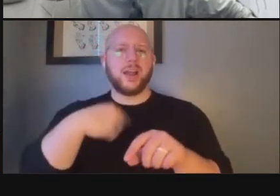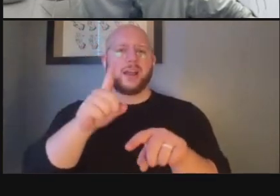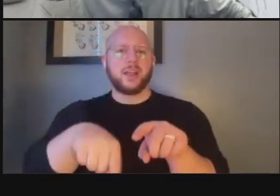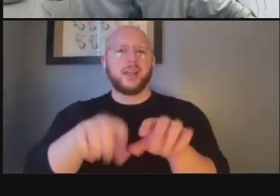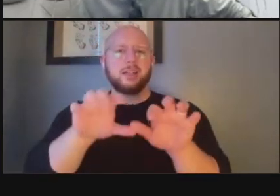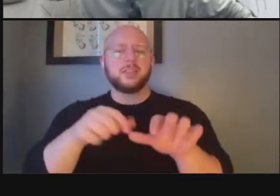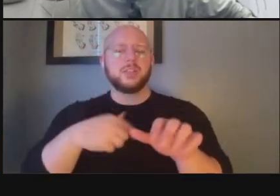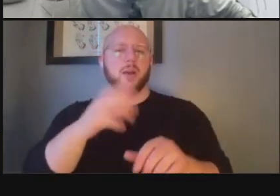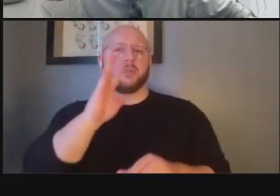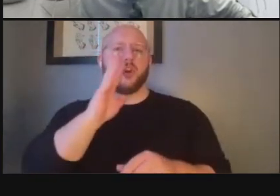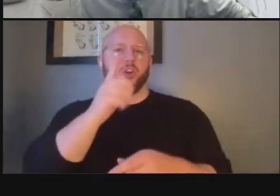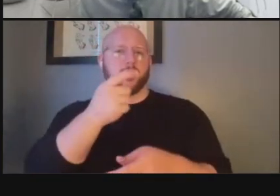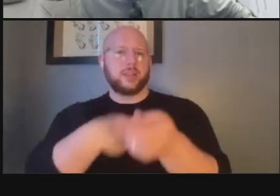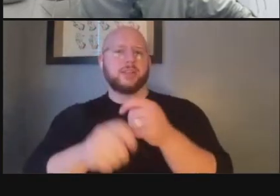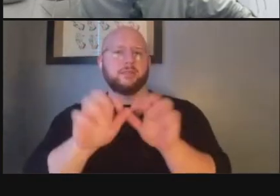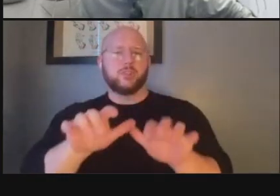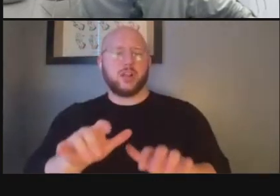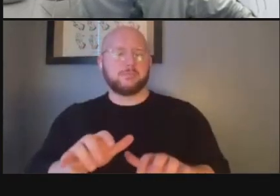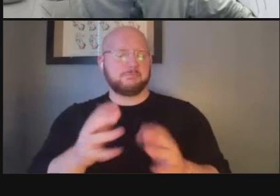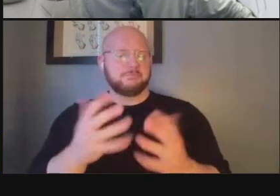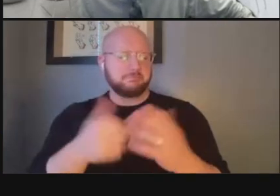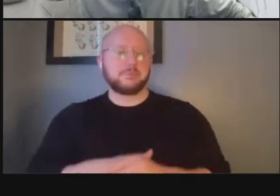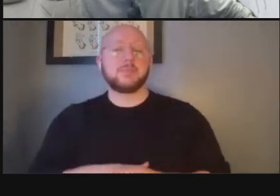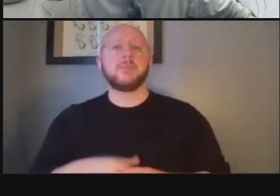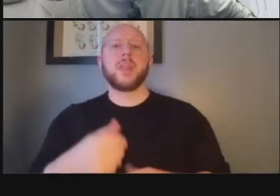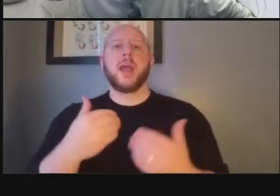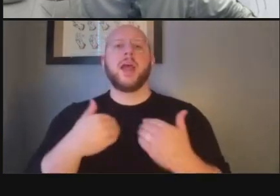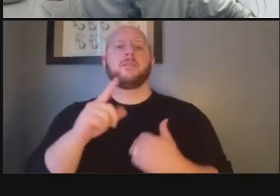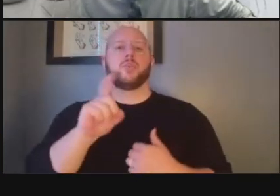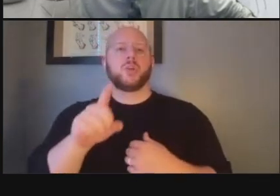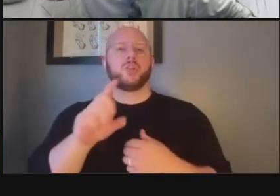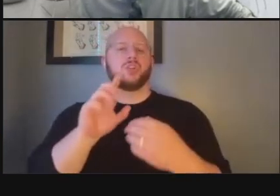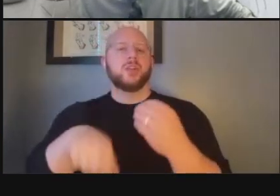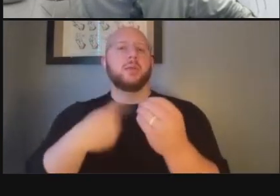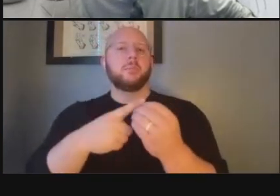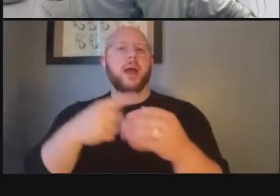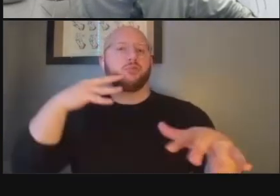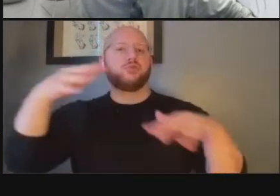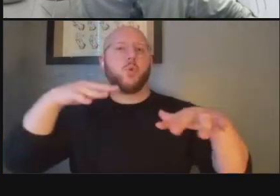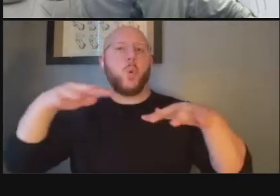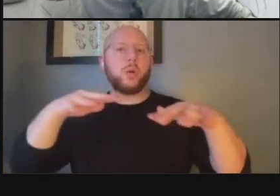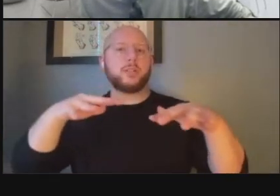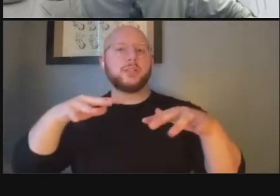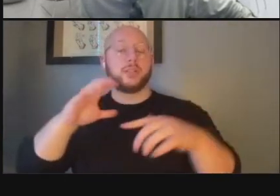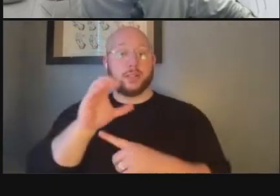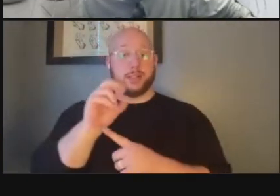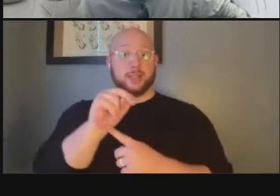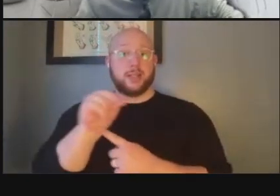instead of entering by chat i have a question about noise the connecticut avenue corridor